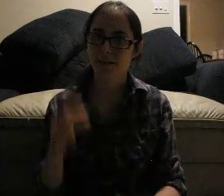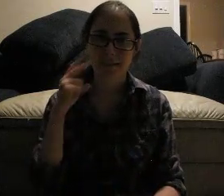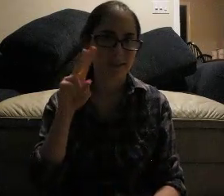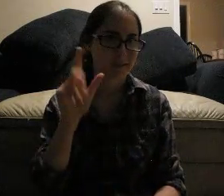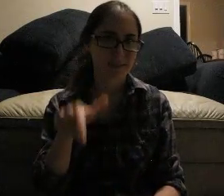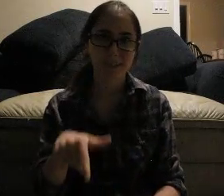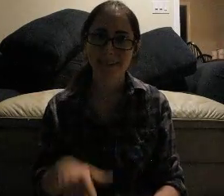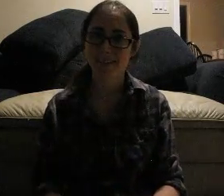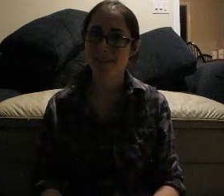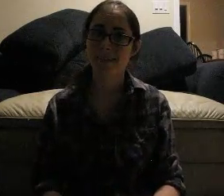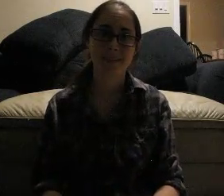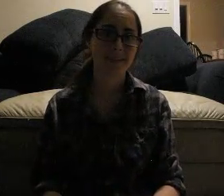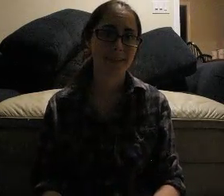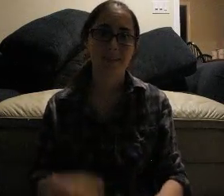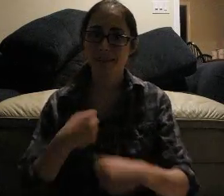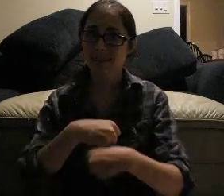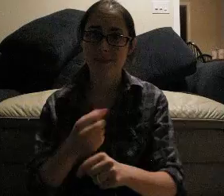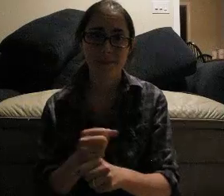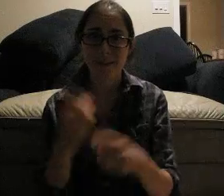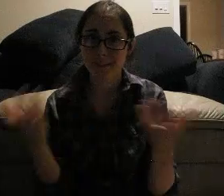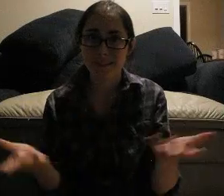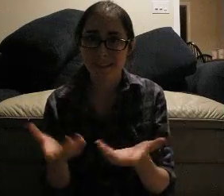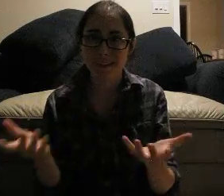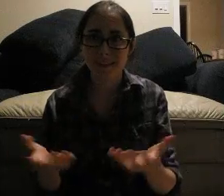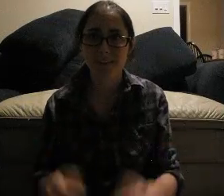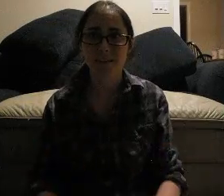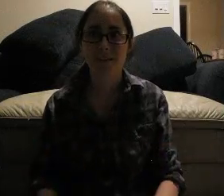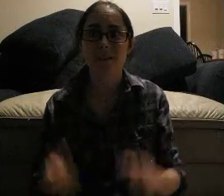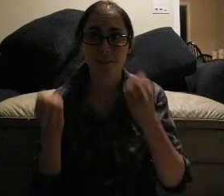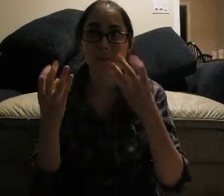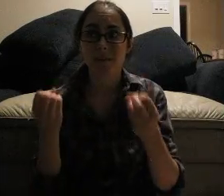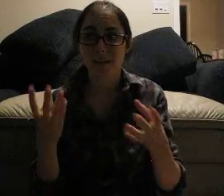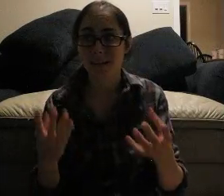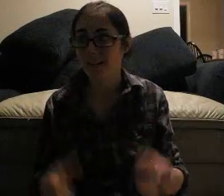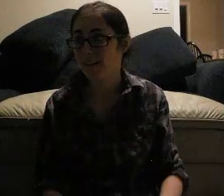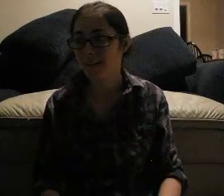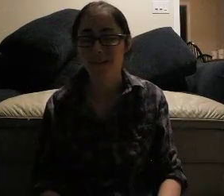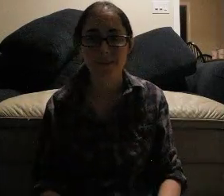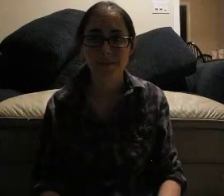see you later... I've made this MANY times